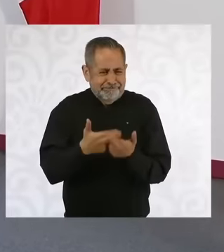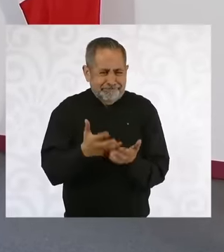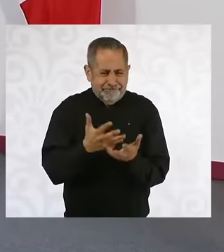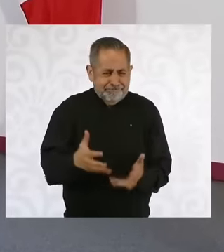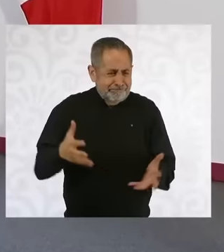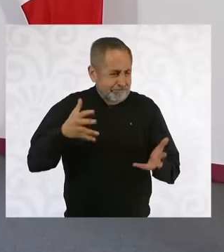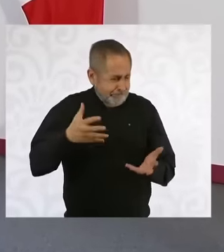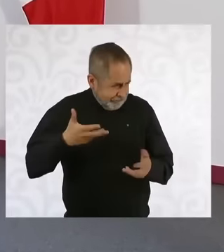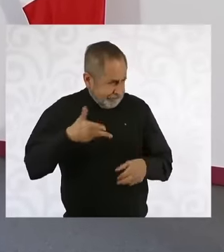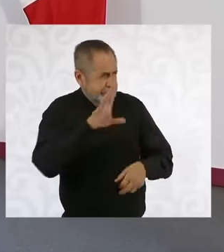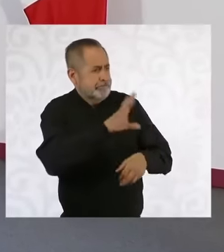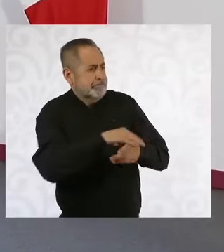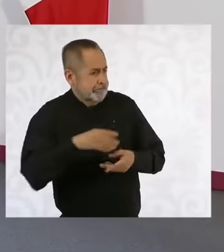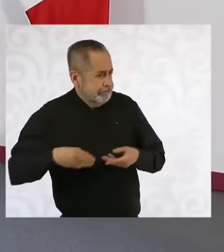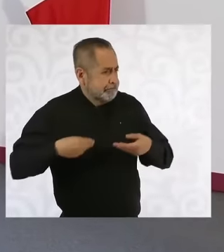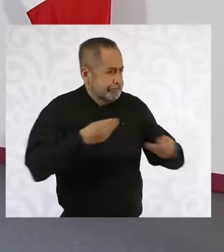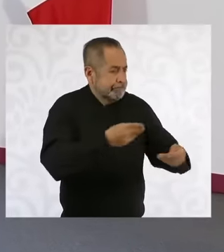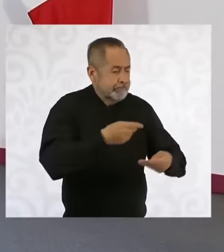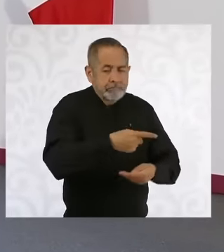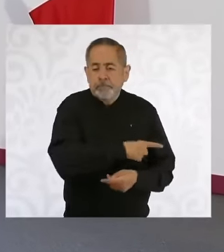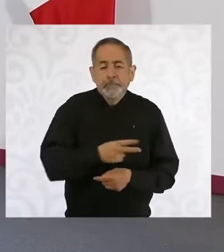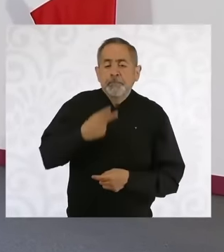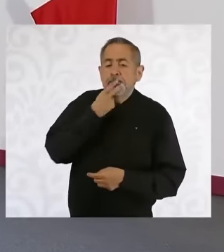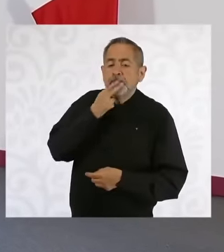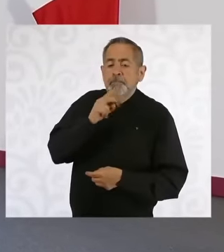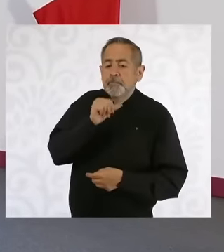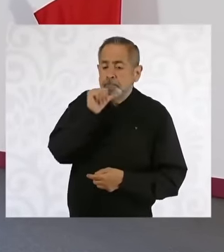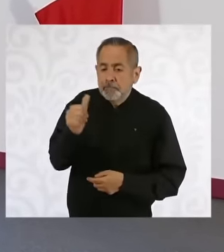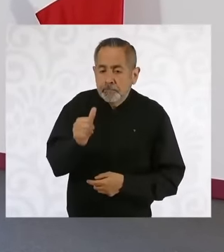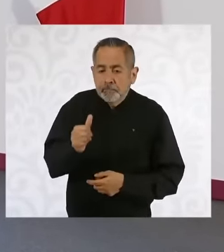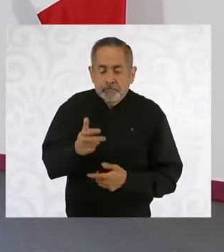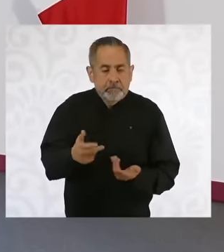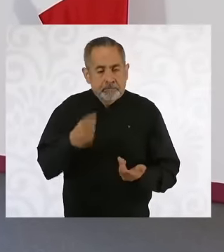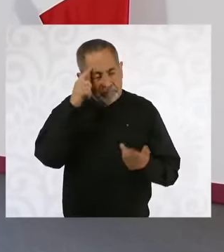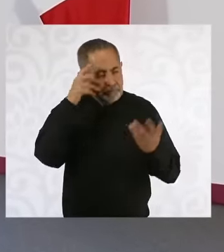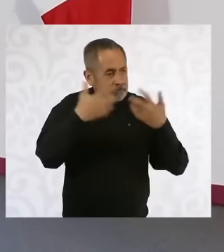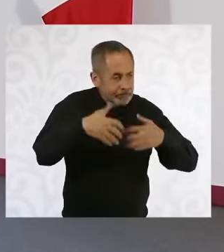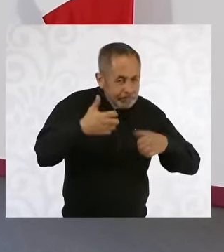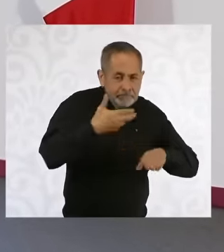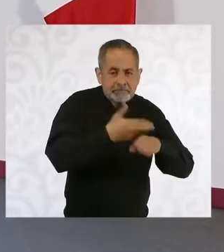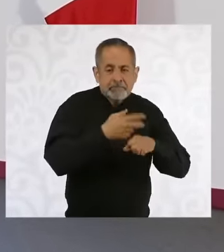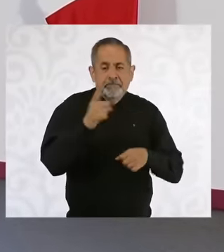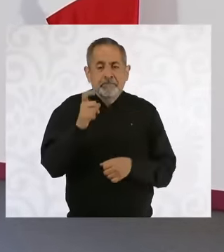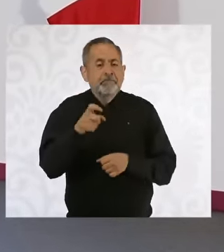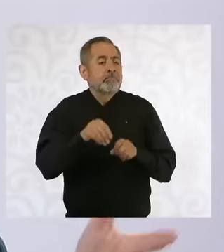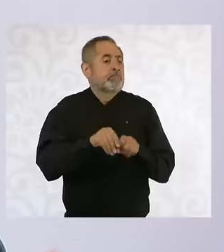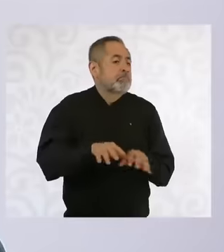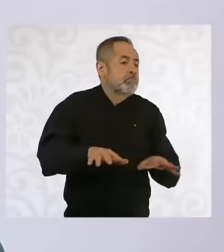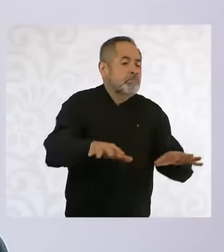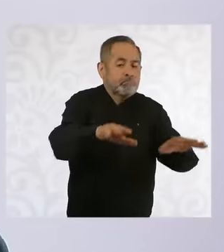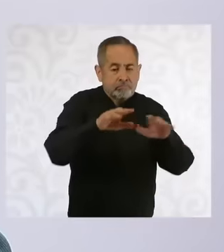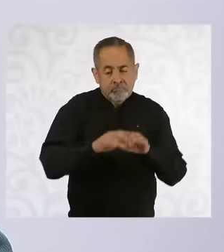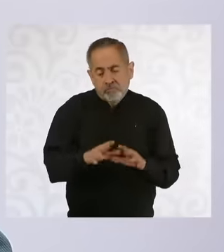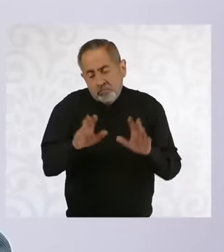used for an industry, for an irrigation district, even for a